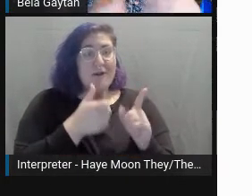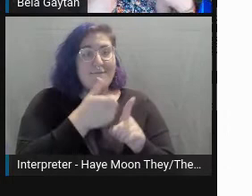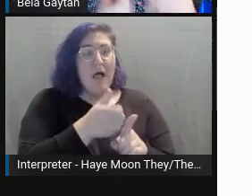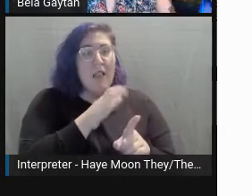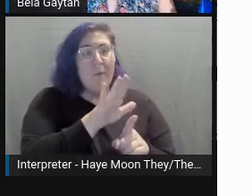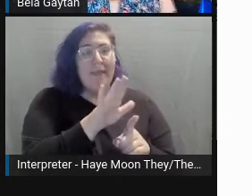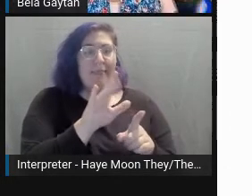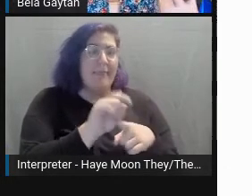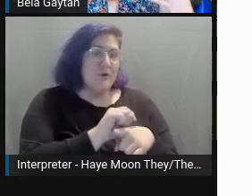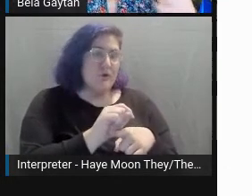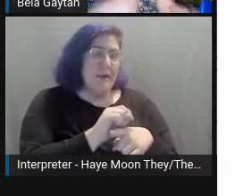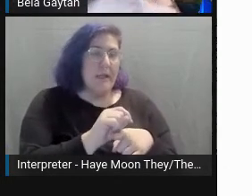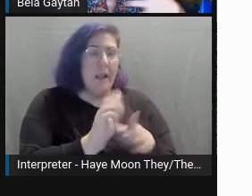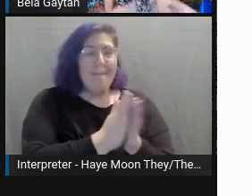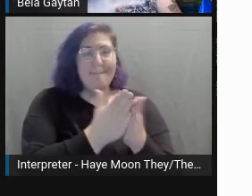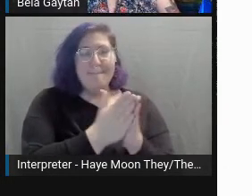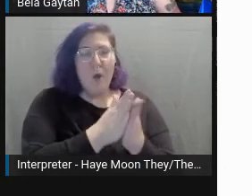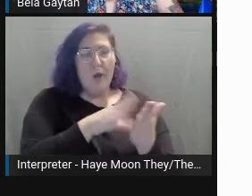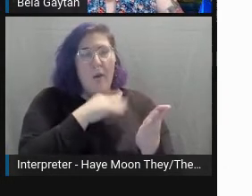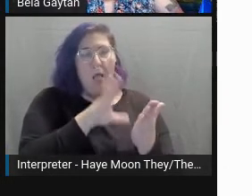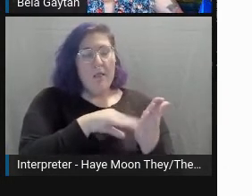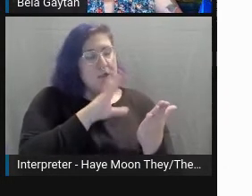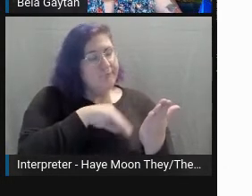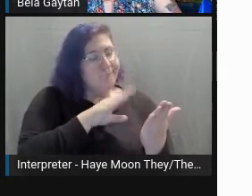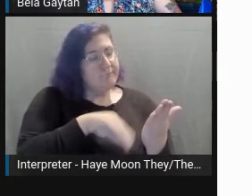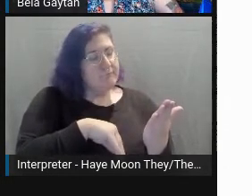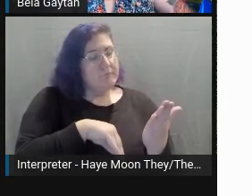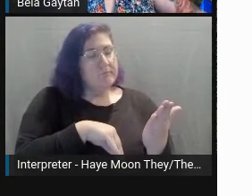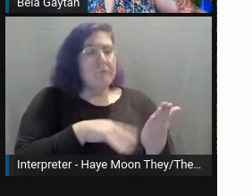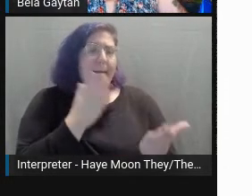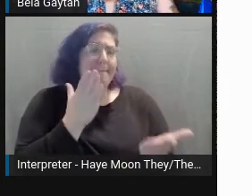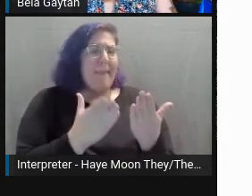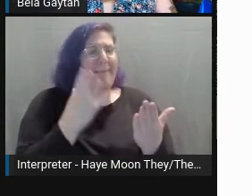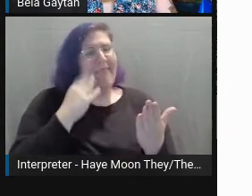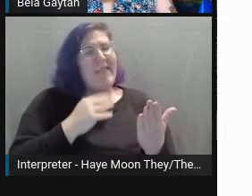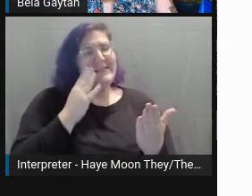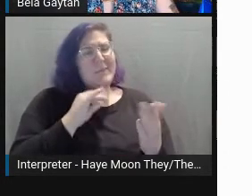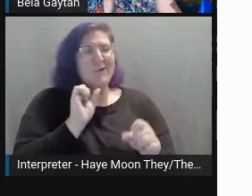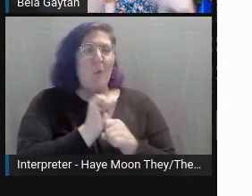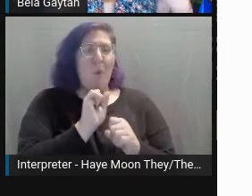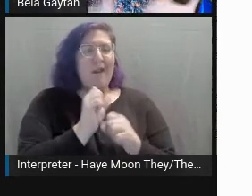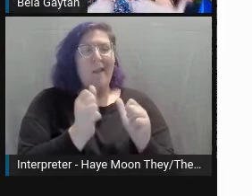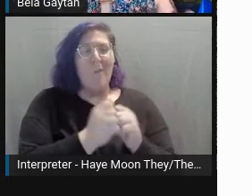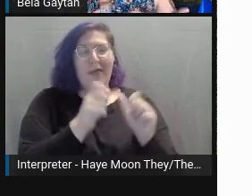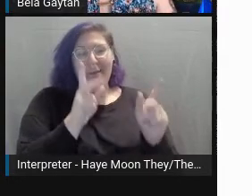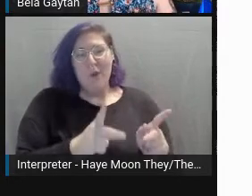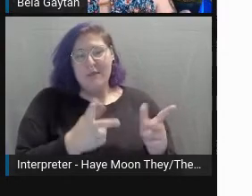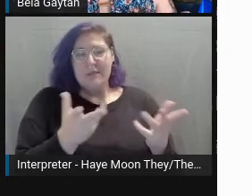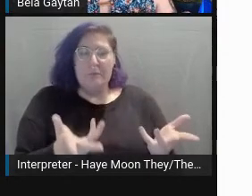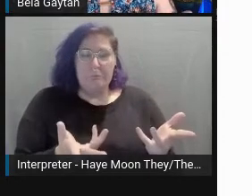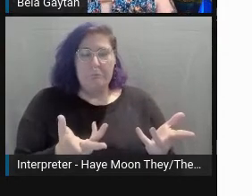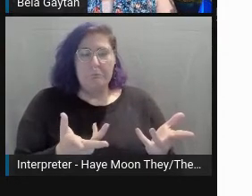by book knowledge or hands-on experience with someone telling them how they feel.